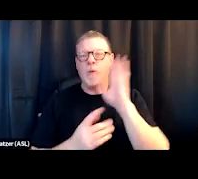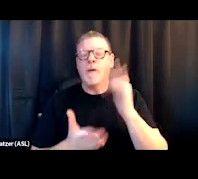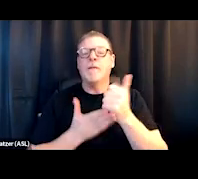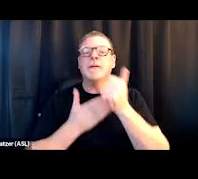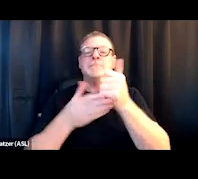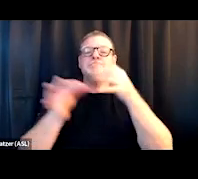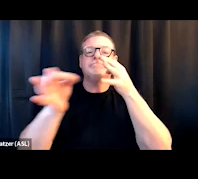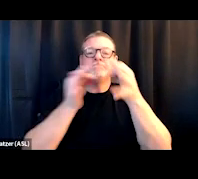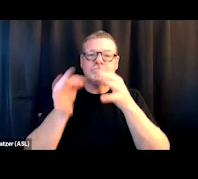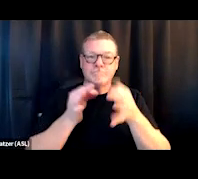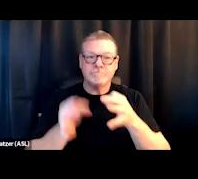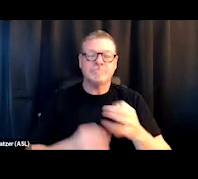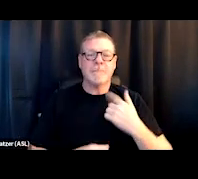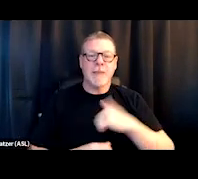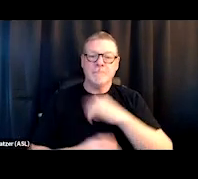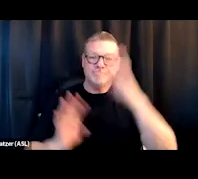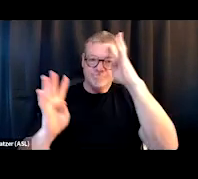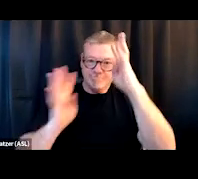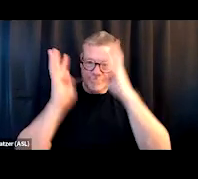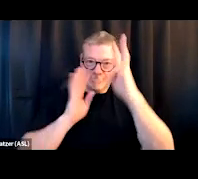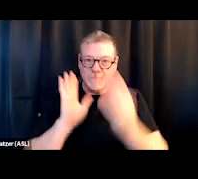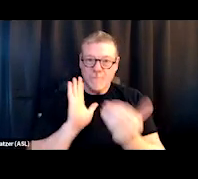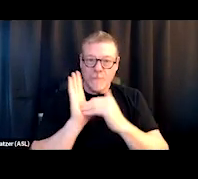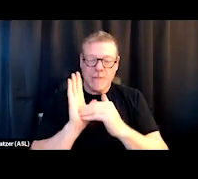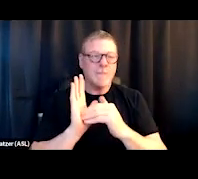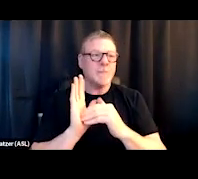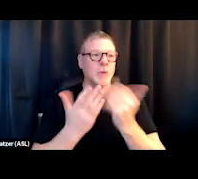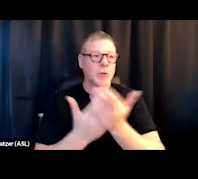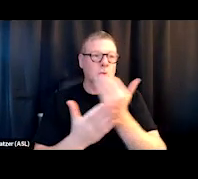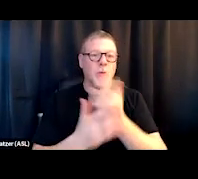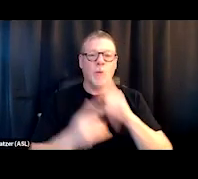this re-imagining model that I'm talking about.